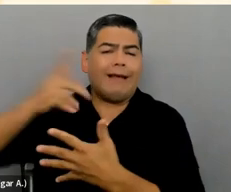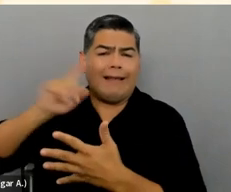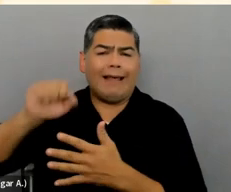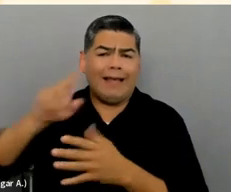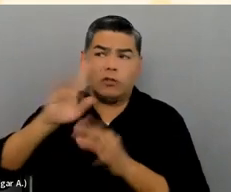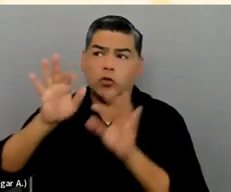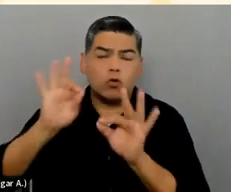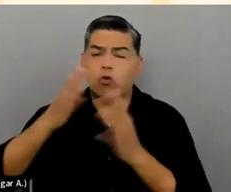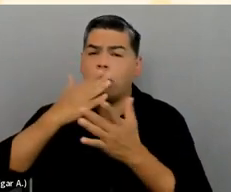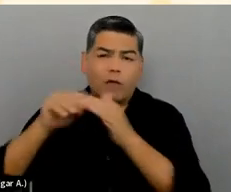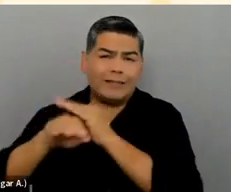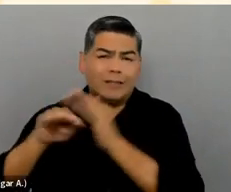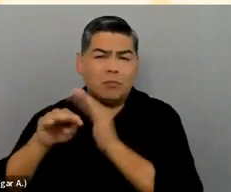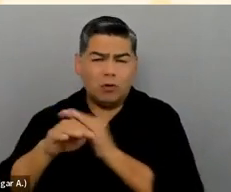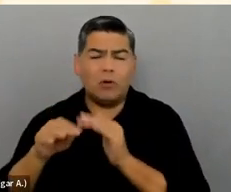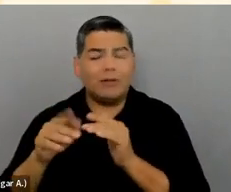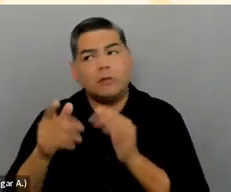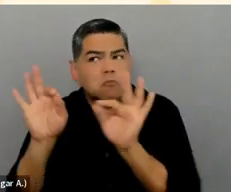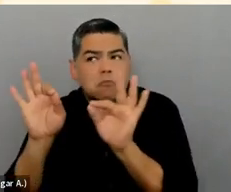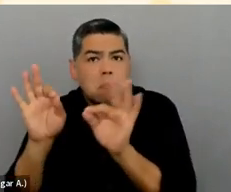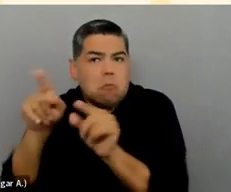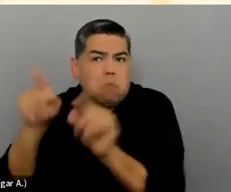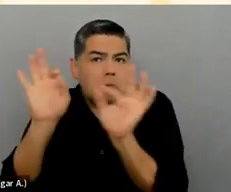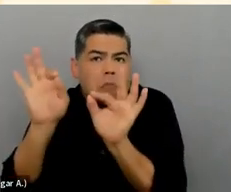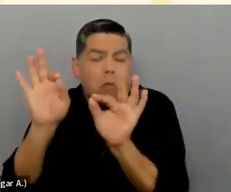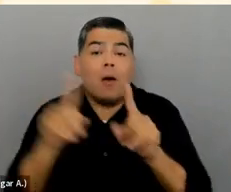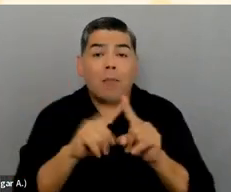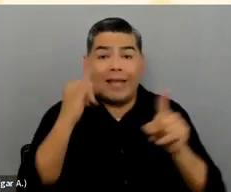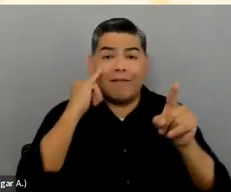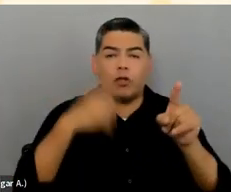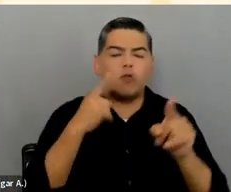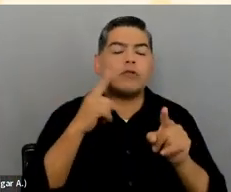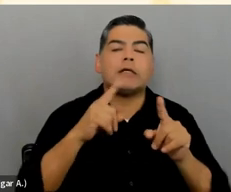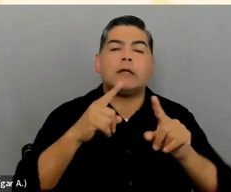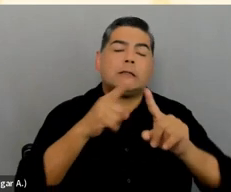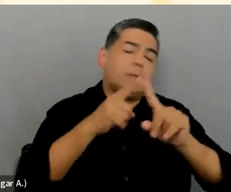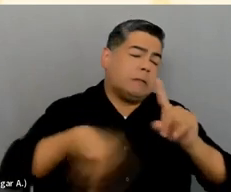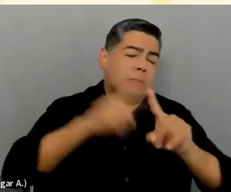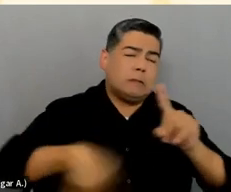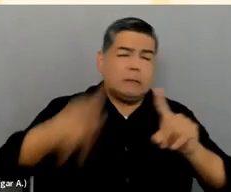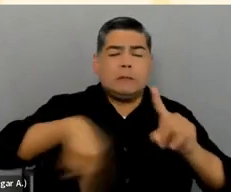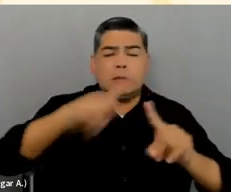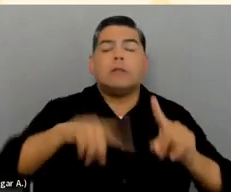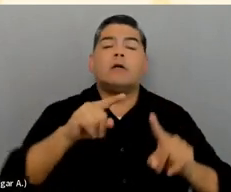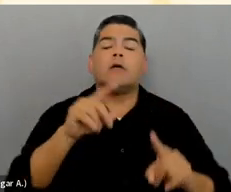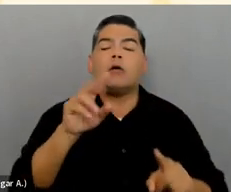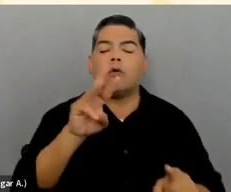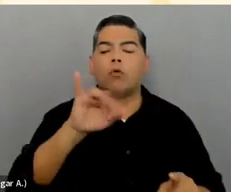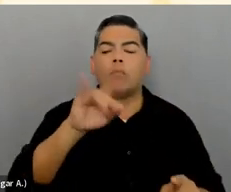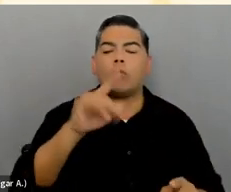You get into trouble when you're using plugins and widgets and blocks that had been built for WordPress, but haven't been built